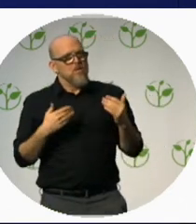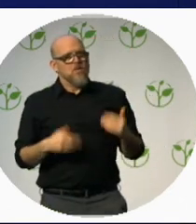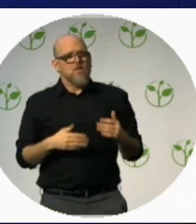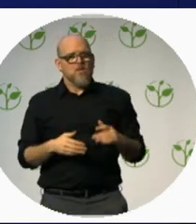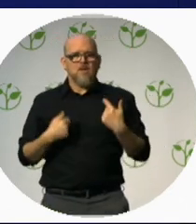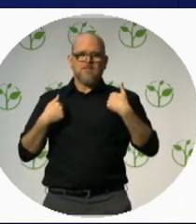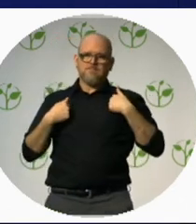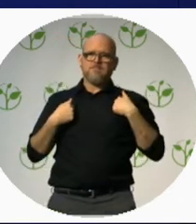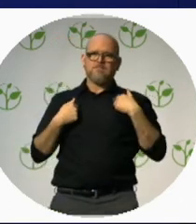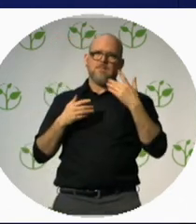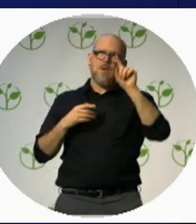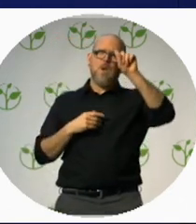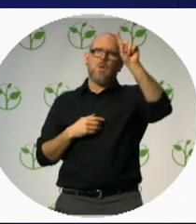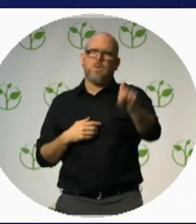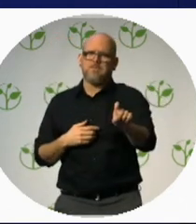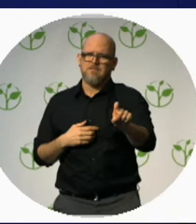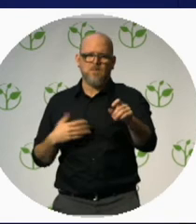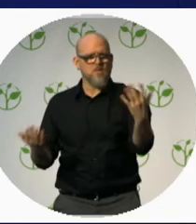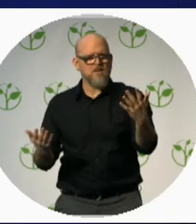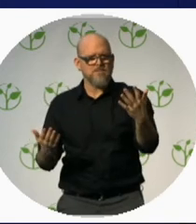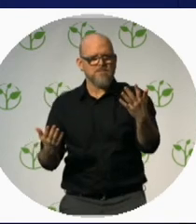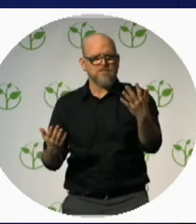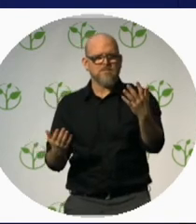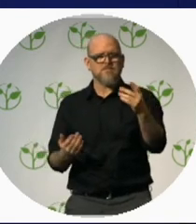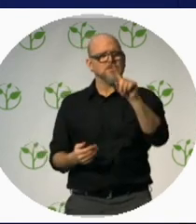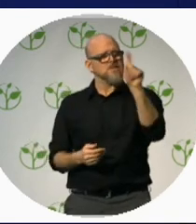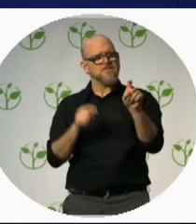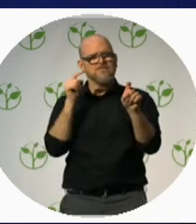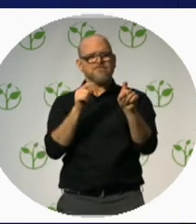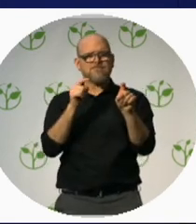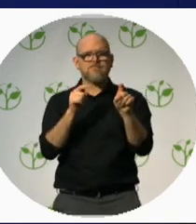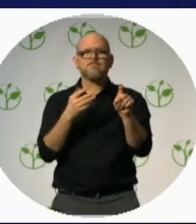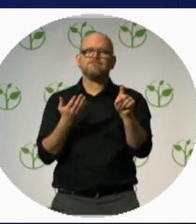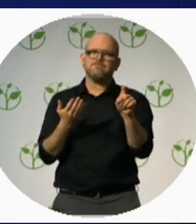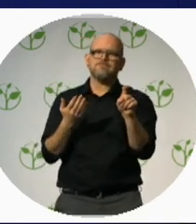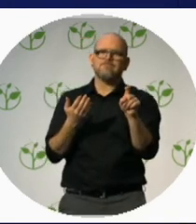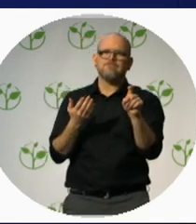I’m still looking for the men’s room.